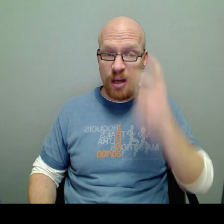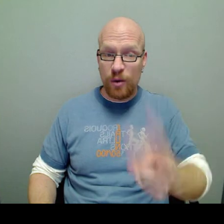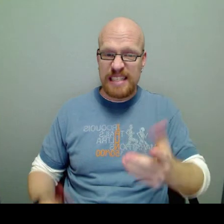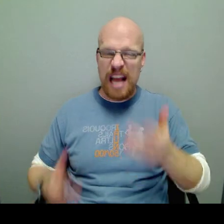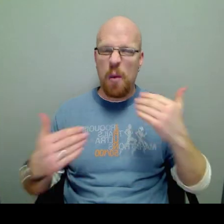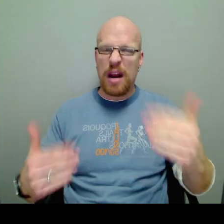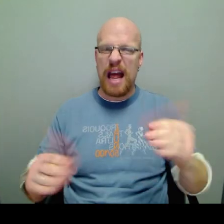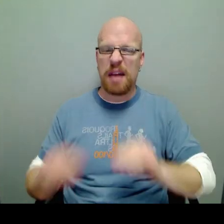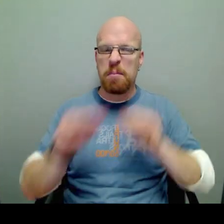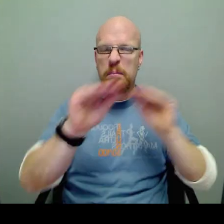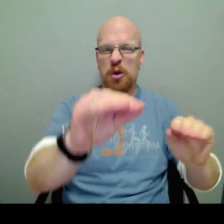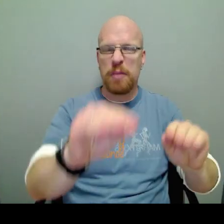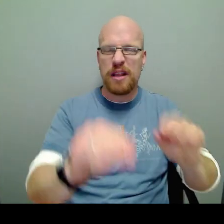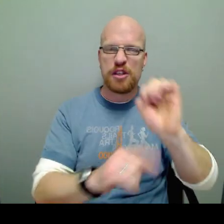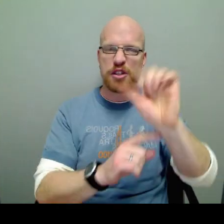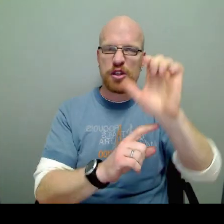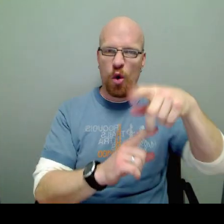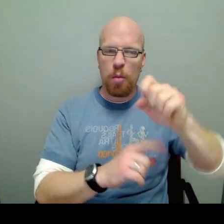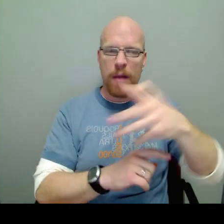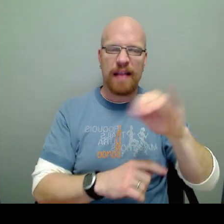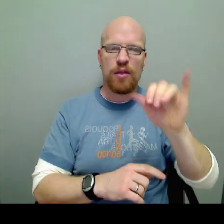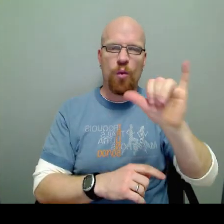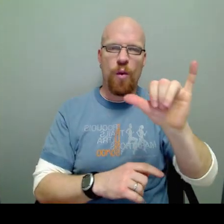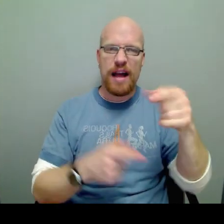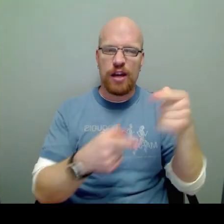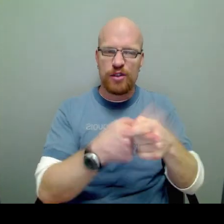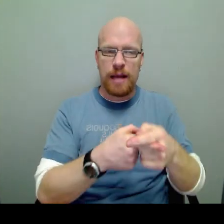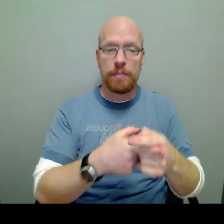Now, you see I went ahead and put them in the slope and the Y intercept.